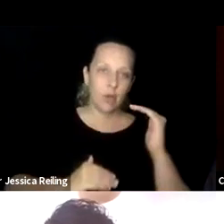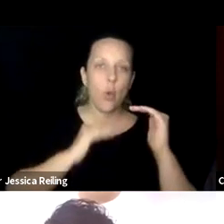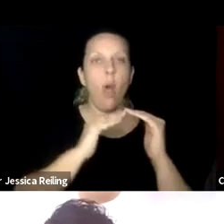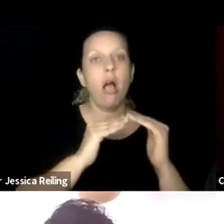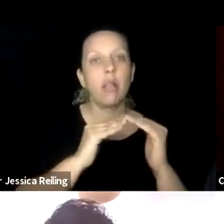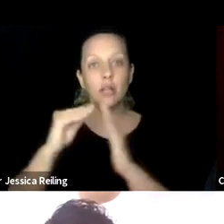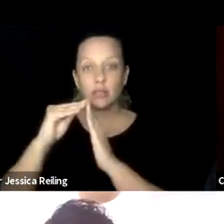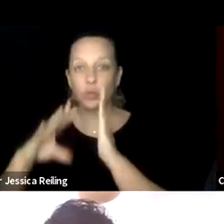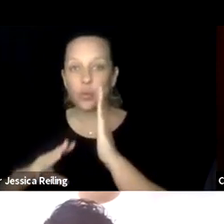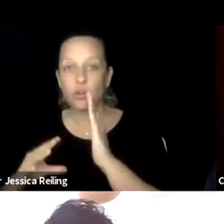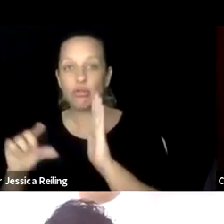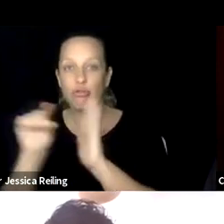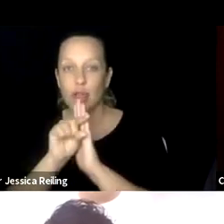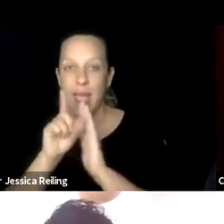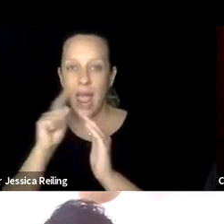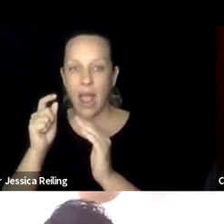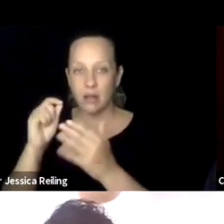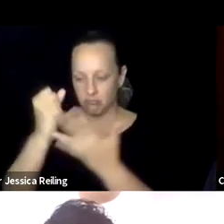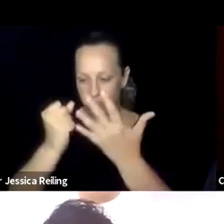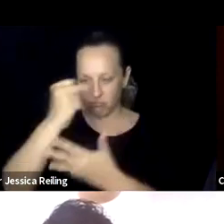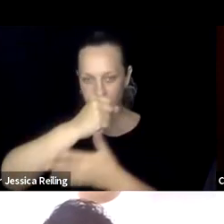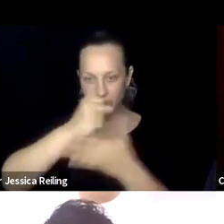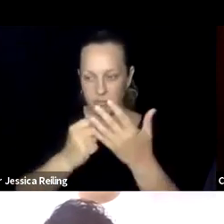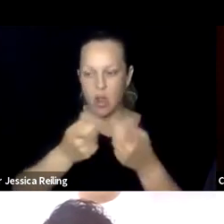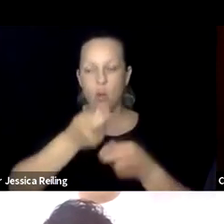transformation of favored research methods, research ethics, notions of